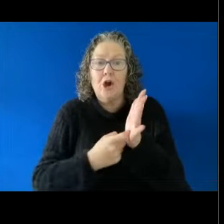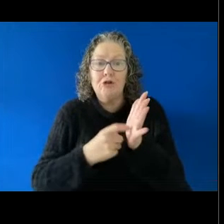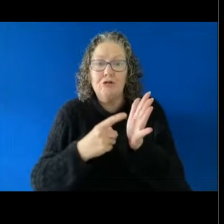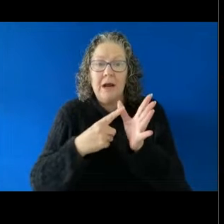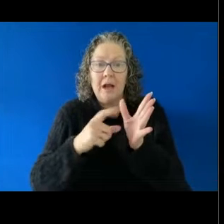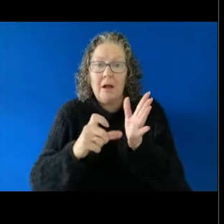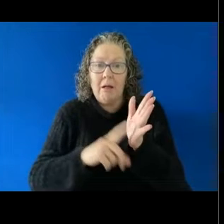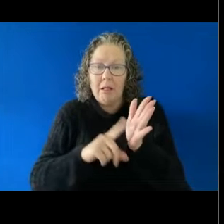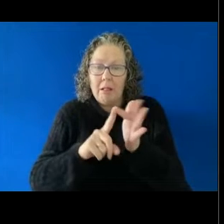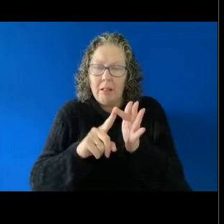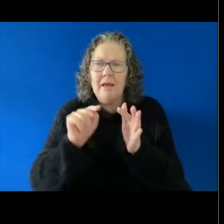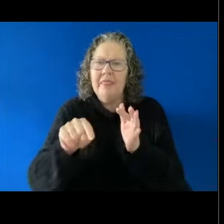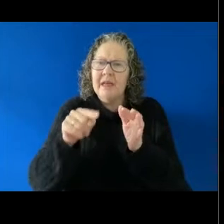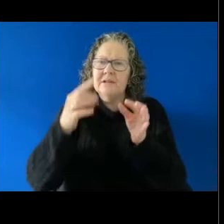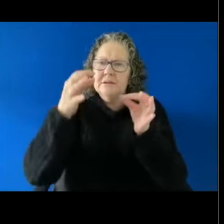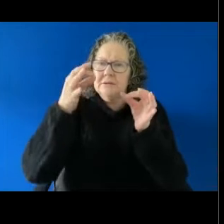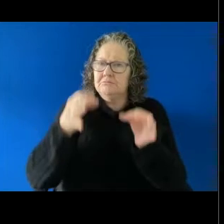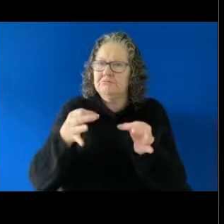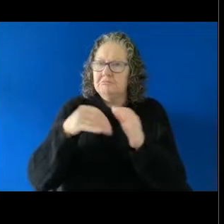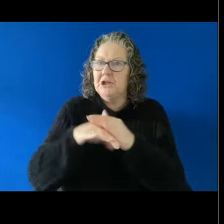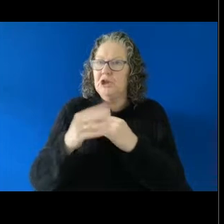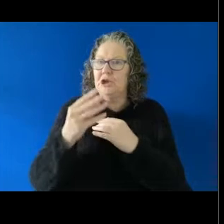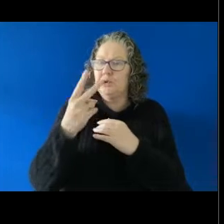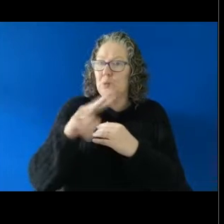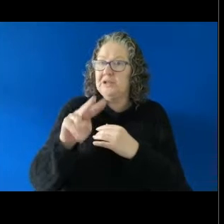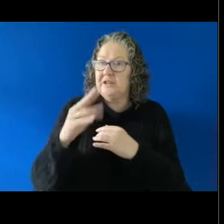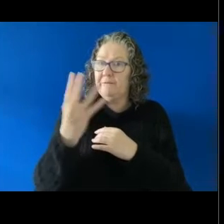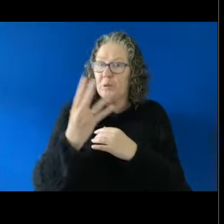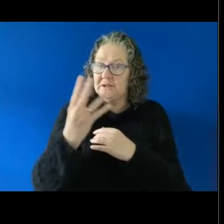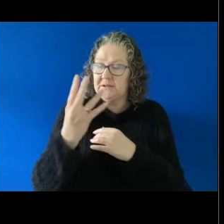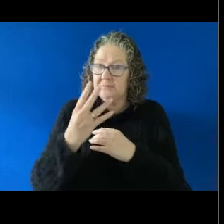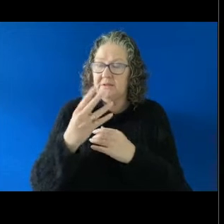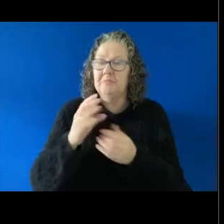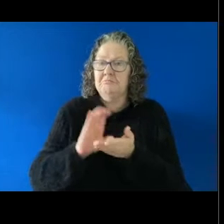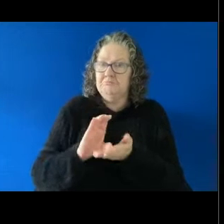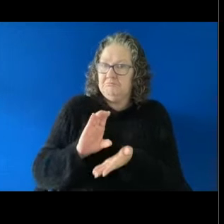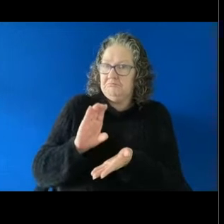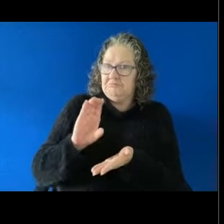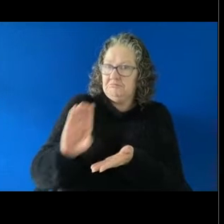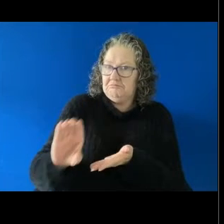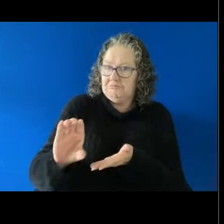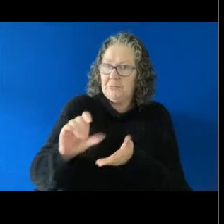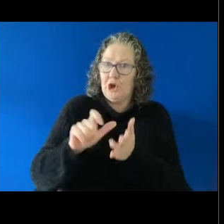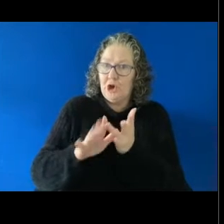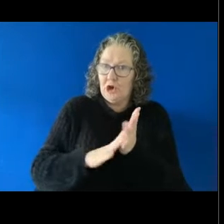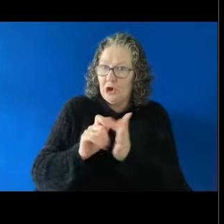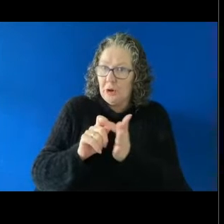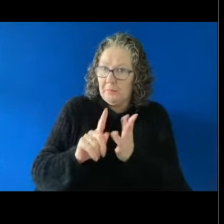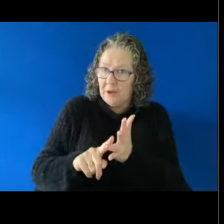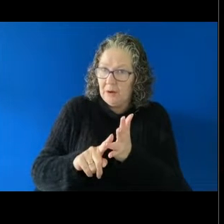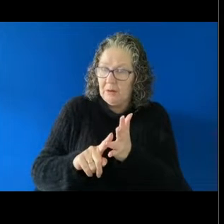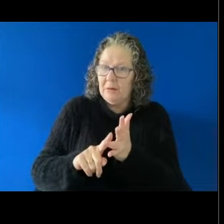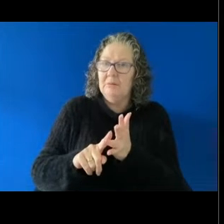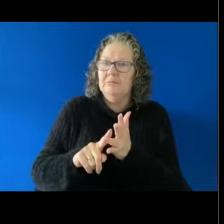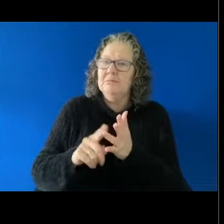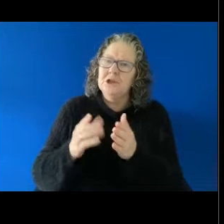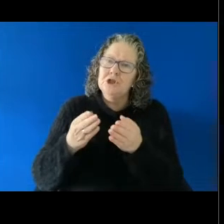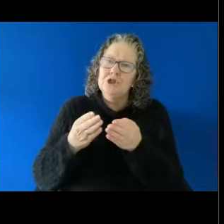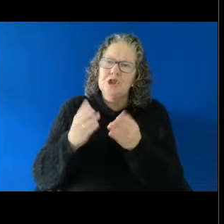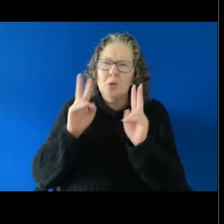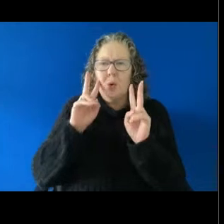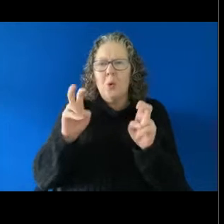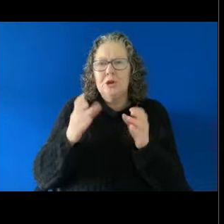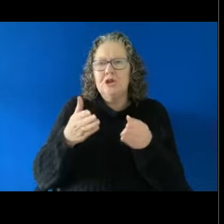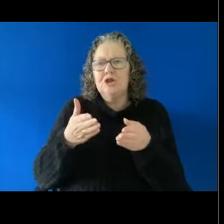and there was an amount awarded as compensation regarded as general damages for sexual harassment